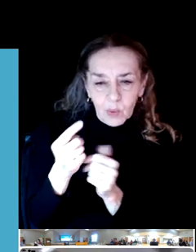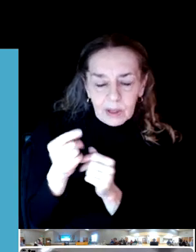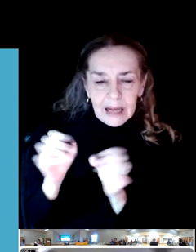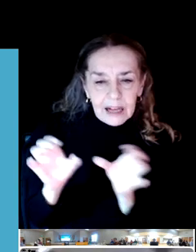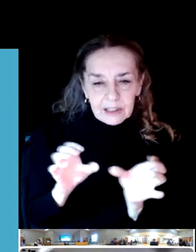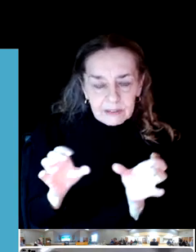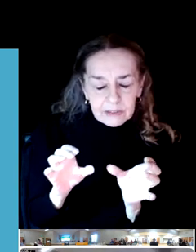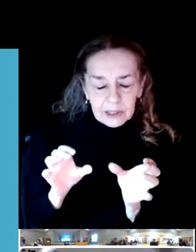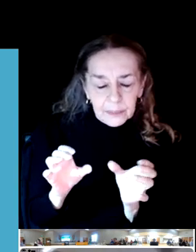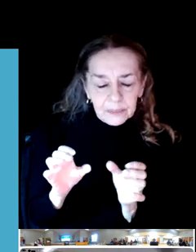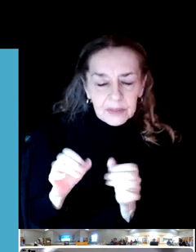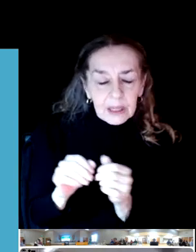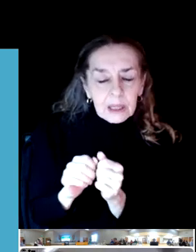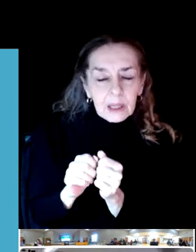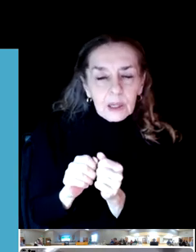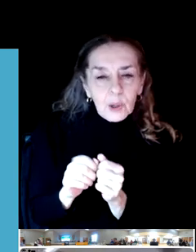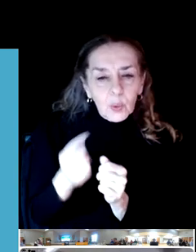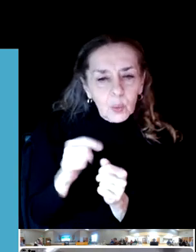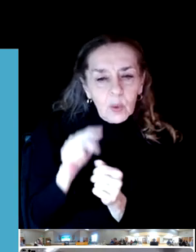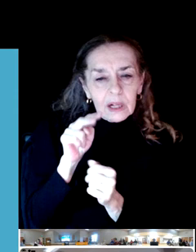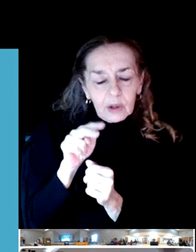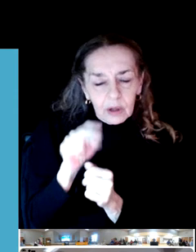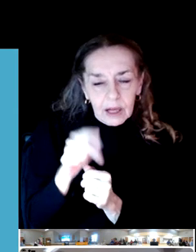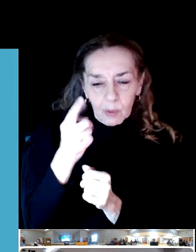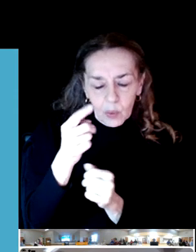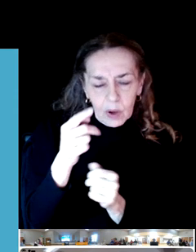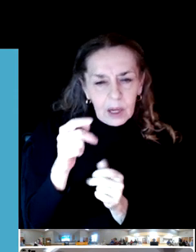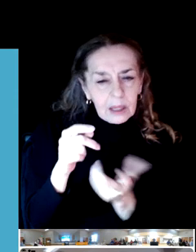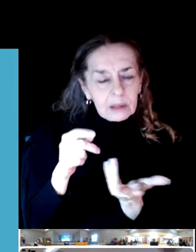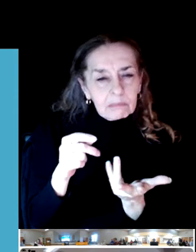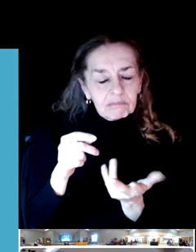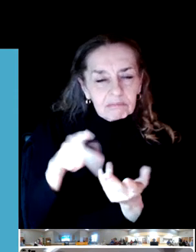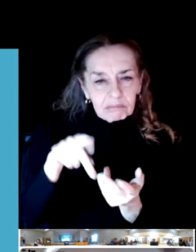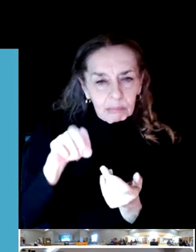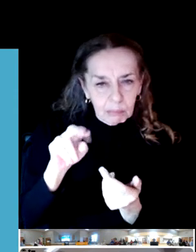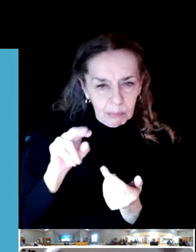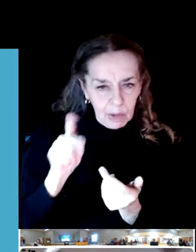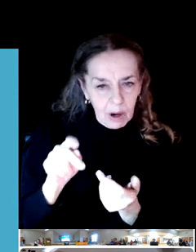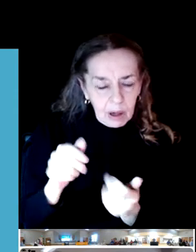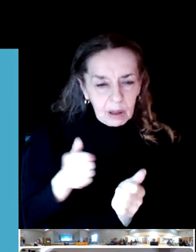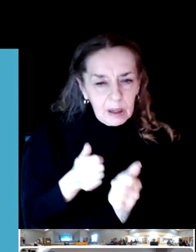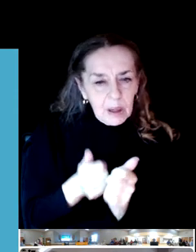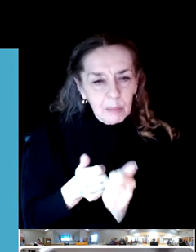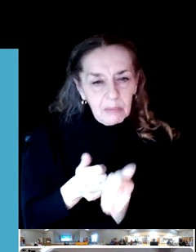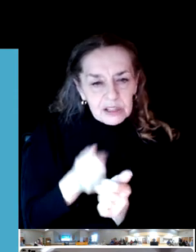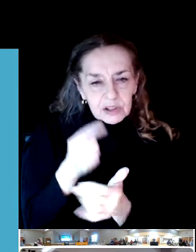The way we approach it as we look at a particular park based on the standard across the system